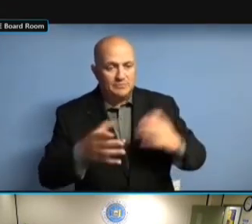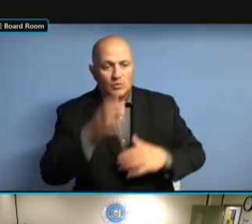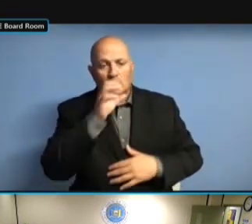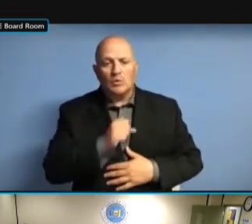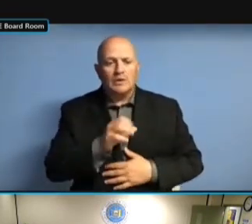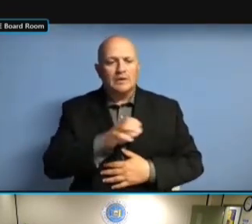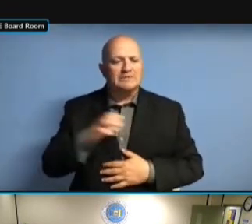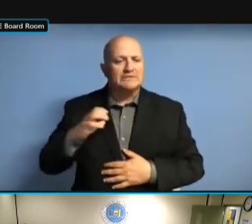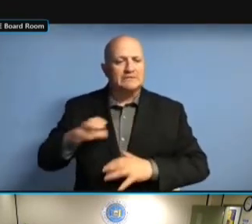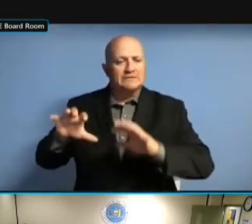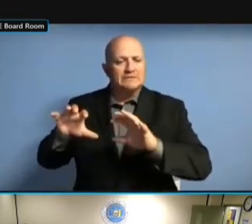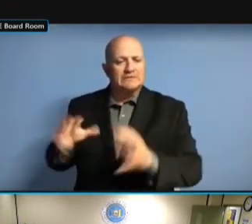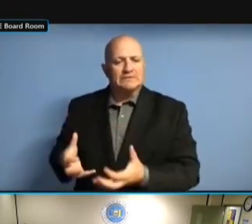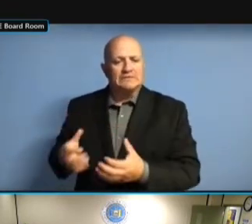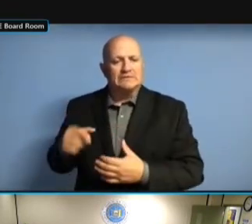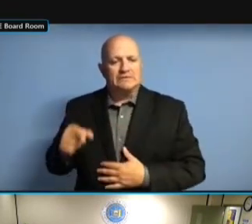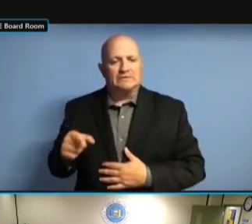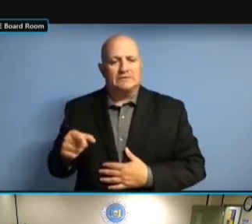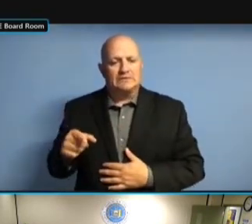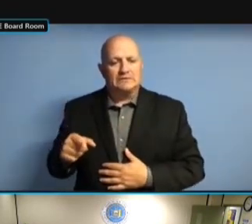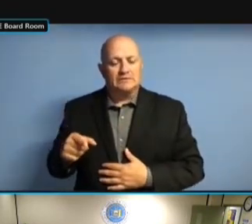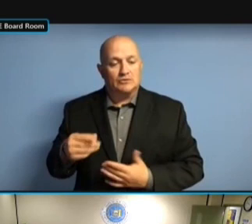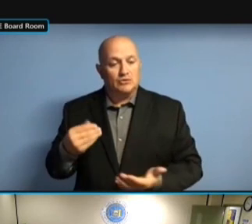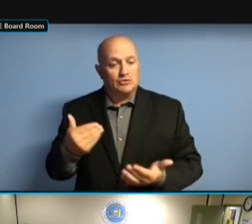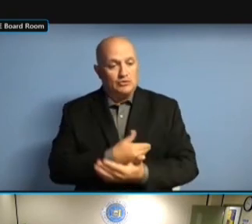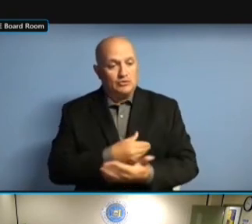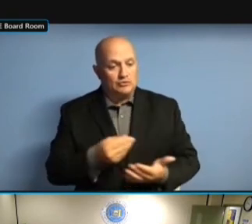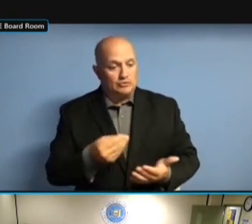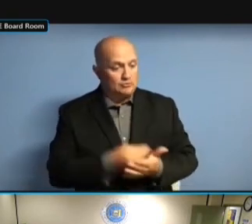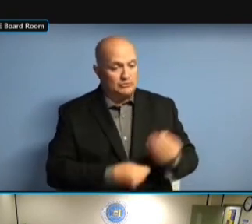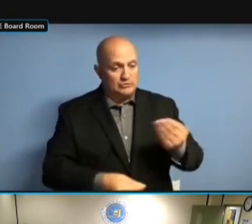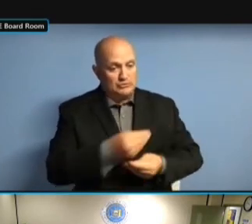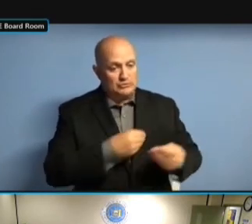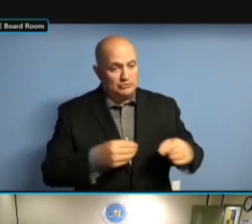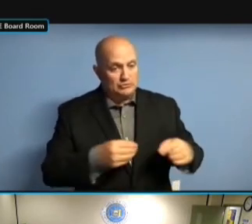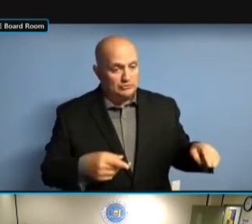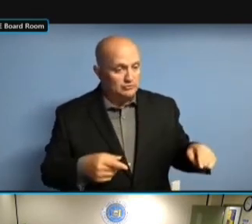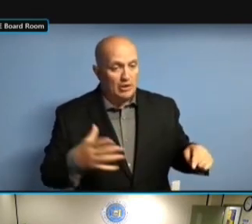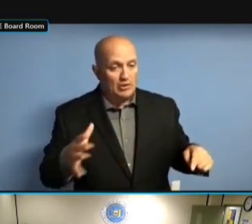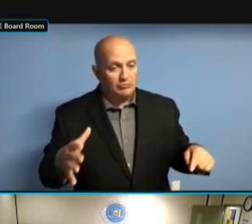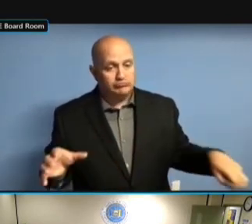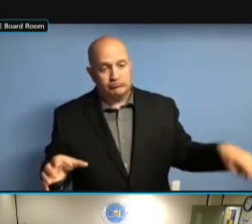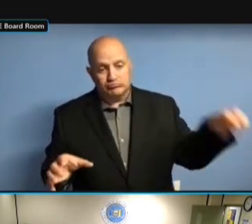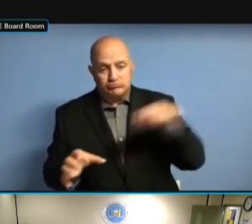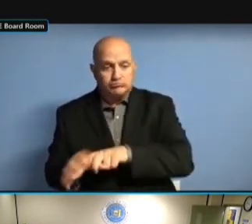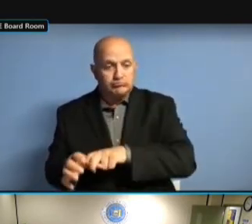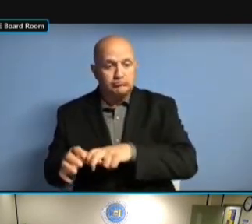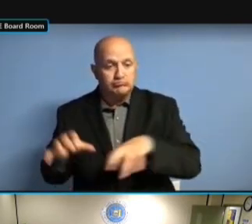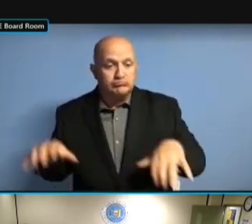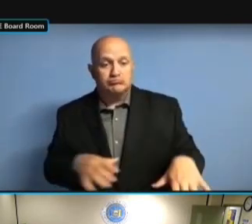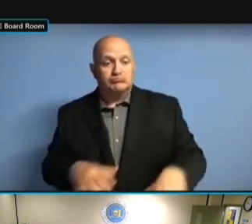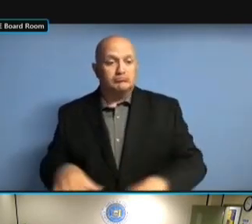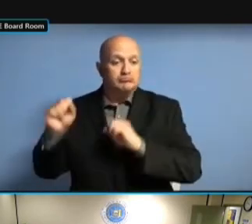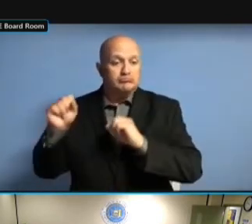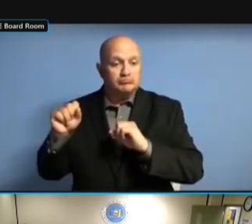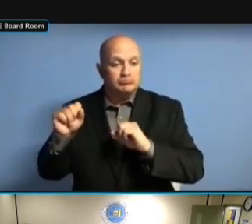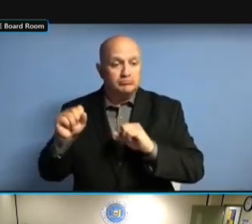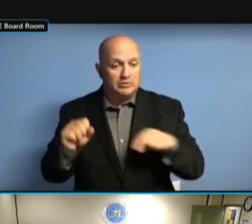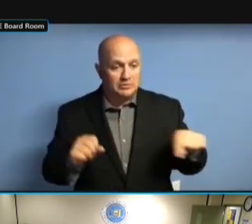NEW PEOPLE DON'T WANT TO GET SADDLED WITH OLD NEW PEOPLE DON'T WANT TO GET SADDLED WITH OLD THE NEW PEOPLE DON'T WANT TO GET SADDLED WITH OLD THE OLD SADDLED WITH OLD THE OLD SADDLED WITH OLD THE OLD FILINGS, SADDLED WITH OLD THE OLD FILINGS, NOT SADDLED WITH OLD THE OLD FILINGS, NOT KNOWING SADDLED WITH OLD THE OLD FILINGS, NOT KNOWING WHAT'S SADDLED WITH OLD THE OLD FILINGS, NOT KNOWING WHAT'S IN FILINGS, NOT KNOWING WHAT'S IN FILINGS, NOT KNOWING WHAT'S IN IT, FILINGS, NOT KNOWING WHAT'S IN IT, THAT FILINGS, NOT KNOWING WHAT'S IN IT, THAT HAVEN'T FILINGS, NOT KNOWING WHAT'S IN IT, THAT HAVEN'T BEEN FILINGS, NOT KNOWING WHAT'S IN IT, THAT HAVEN'T BEEN MADE. IT, THAT HAVEN'T BEEN MADE. IT, THAT HAVEN'T BEEN MADE. IT'S IT, THAT HAVEN'T BEEN MADE. IT'S A IT, THAT HAVEN'T BEEN MADE. IT'S A WHOLE IT, THAT HAVEN'T BEEN MADE. IT'S A WHOLE HOST IT, THAT HAVEN'T BEEN MADE. IT'S A WHOLE HOST OF IT, THAT HAVEN'T BEEN MADE. IT'S A WHOLE HOST OF FUN. IT'S A WHOLE HOST OF FUN. IT'S A WHOLE HOST OF FUN. >> IT'S A WHOLE HOST OF FUN. >> EXACTLY. EXACTLY. EXACTLY. I'VE EXACTLY. I'VE HAD EXACTLY. I'VE HAD A EXACTLY. I'VE HAD A TREASURER EXACTLY. I'VE HAD A TREASURER WHO